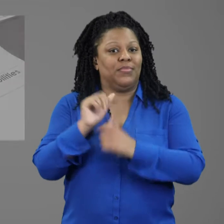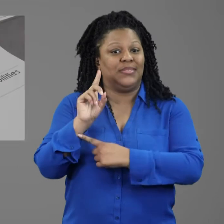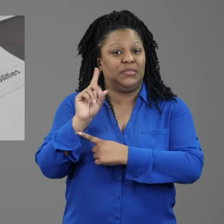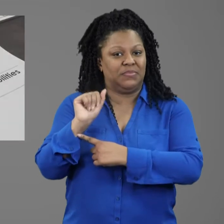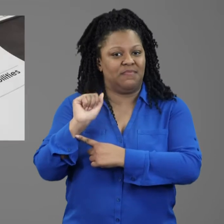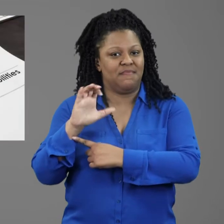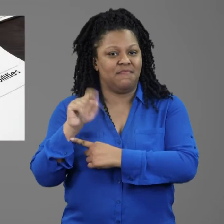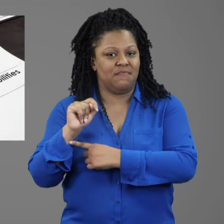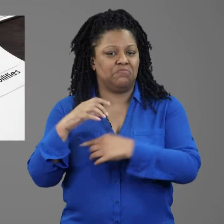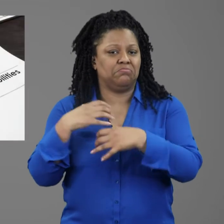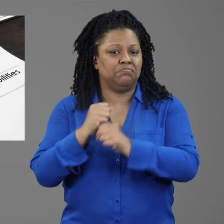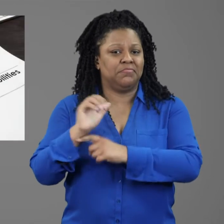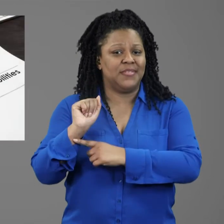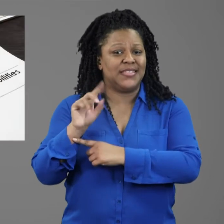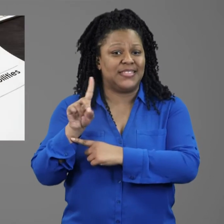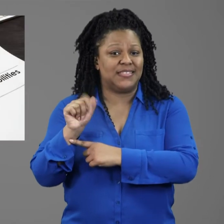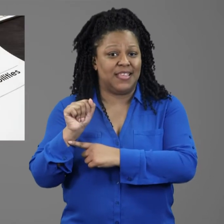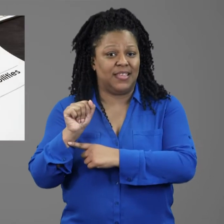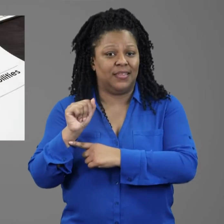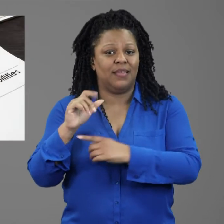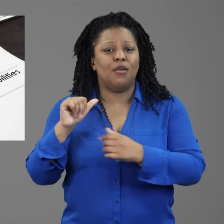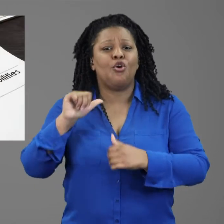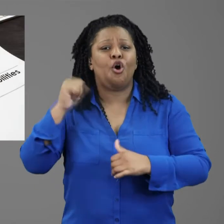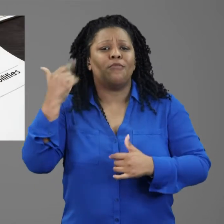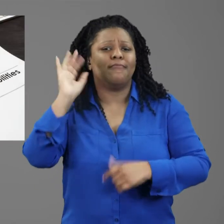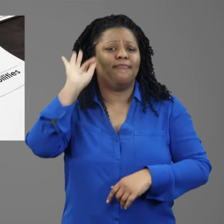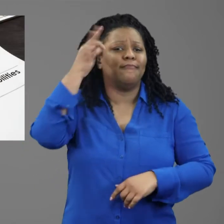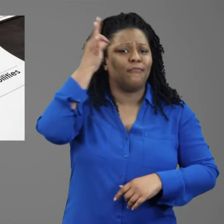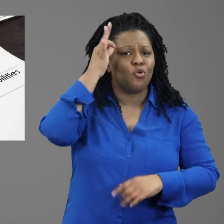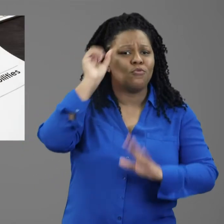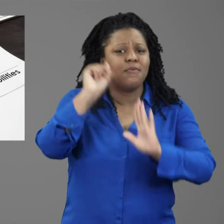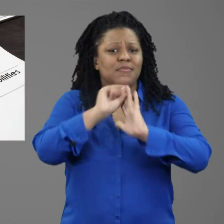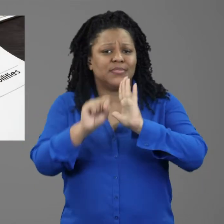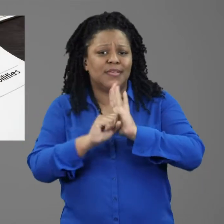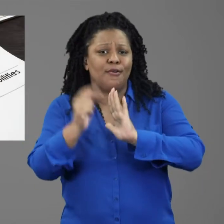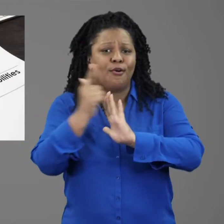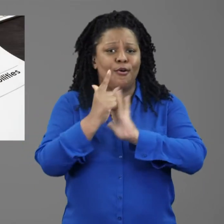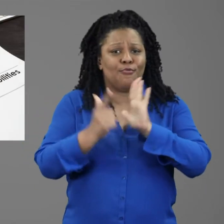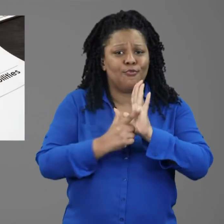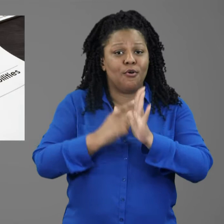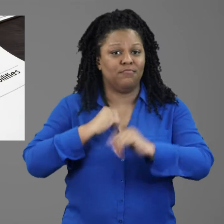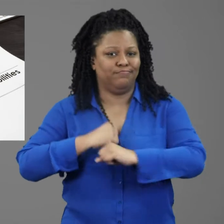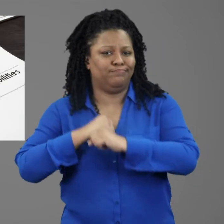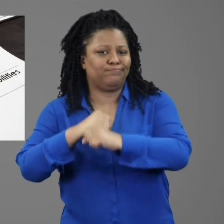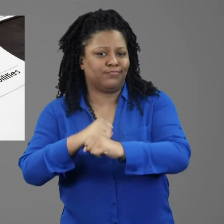The Americans with Disabilities Act (ADA) and other federal and state laws